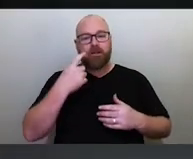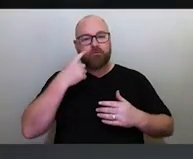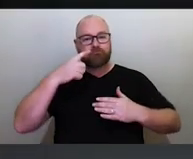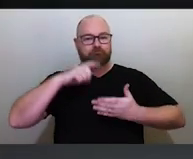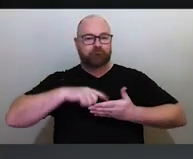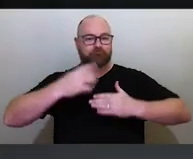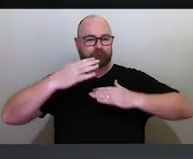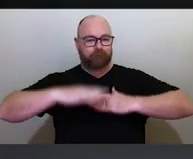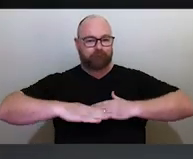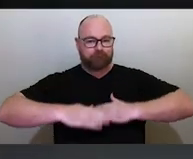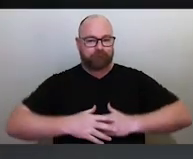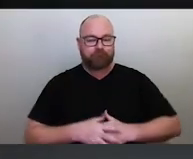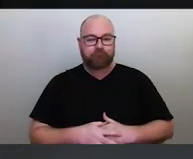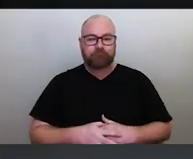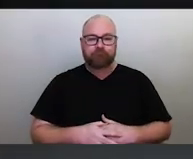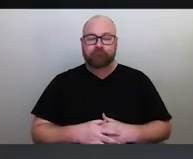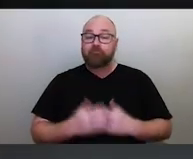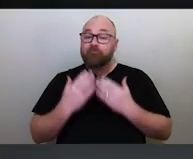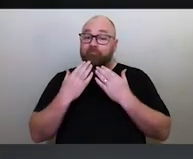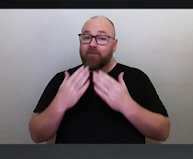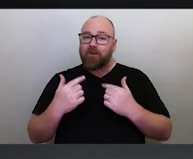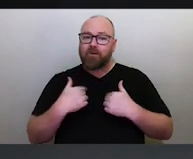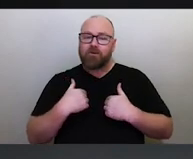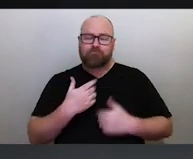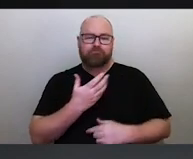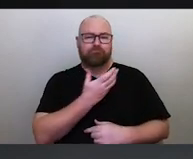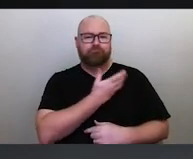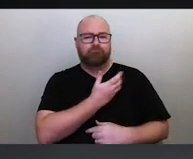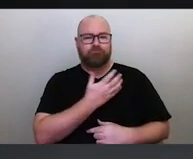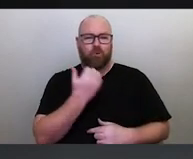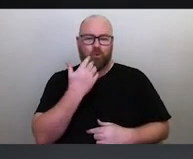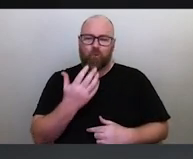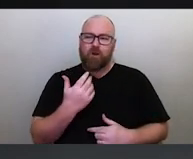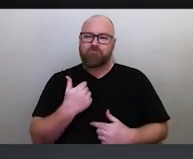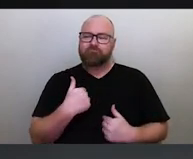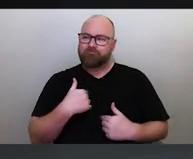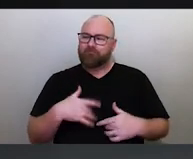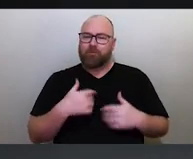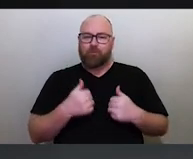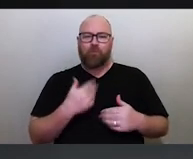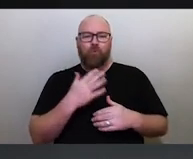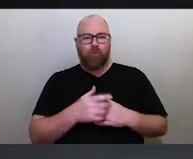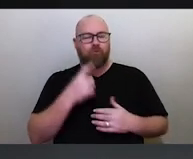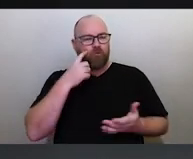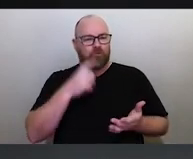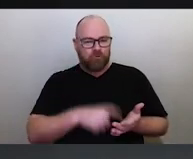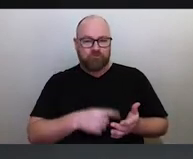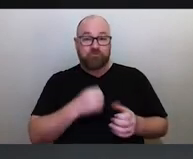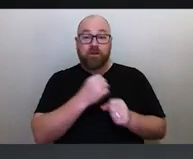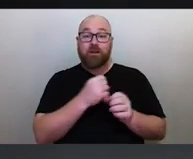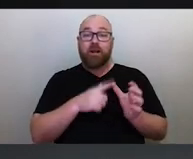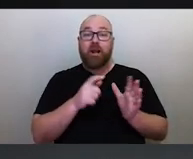Thank you so much, Helen. It's an incredible honour to always be asked to Acknowledge Country and to acknowledge the Gadigal People's lands, sands and waters of the Greater